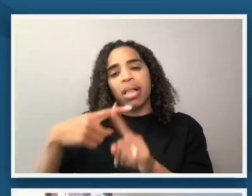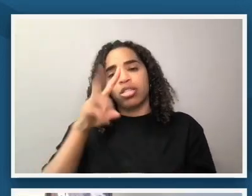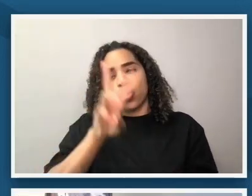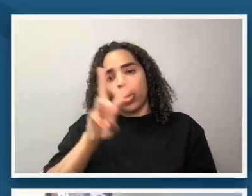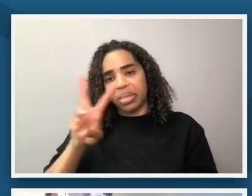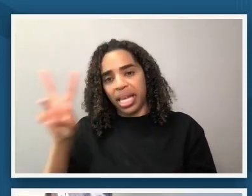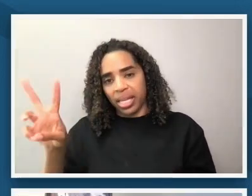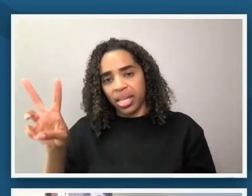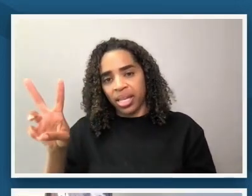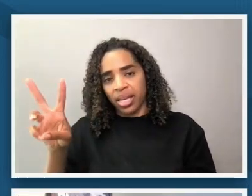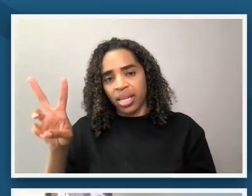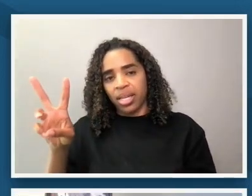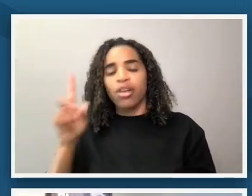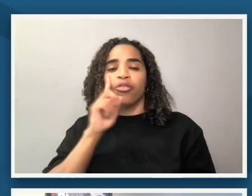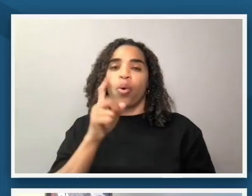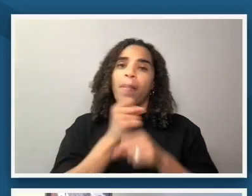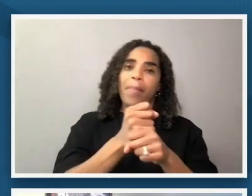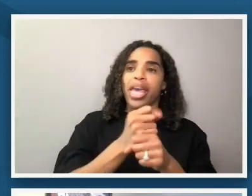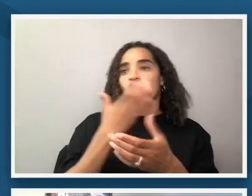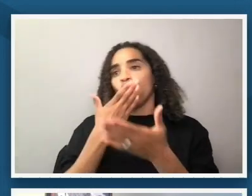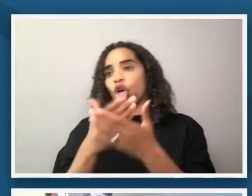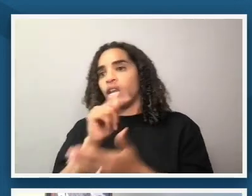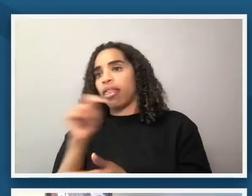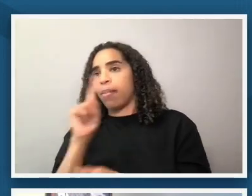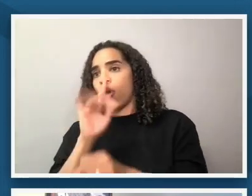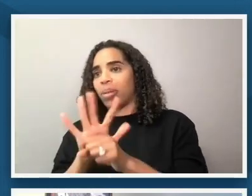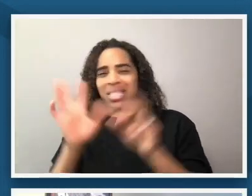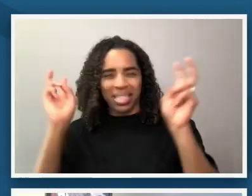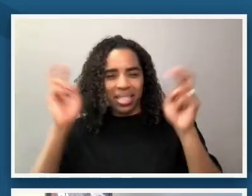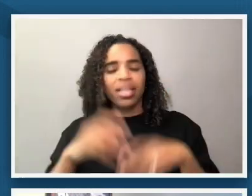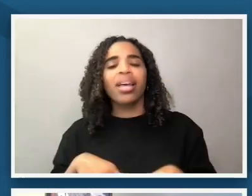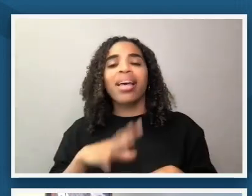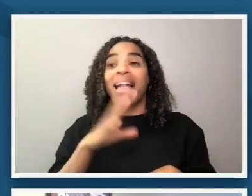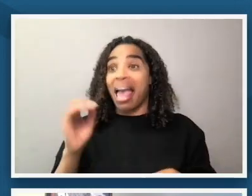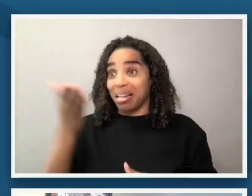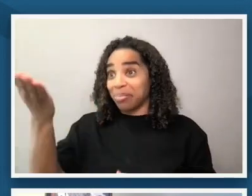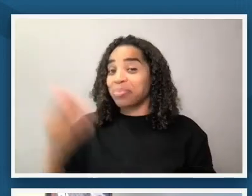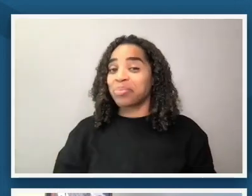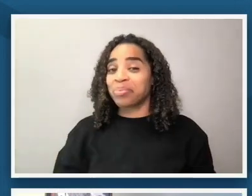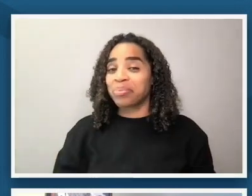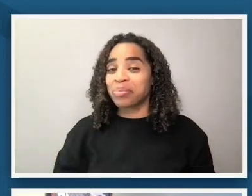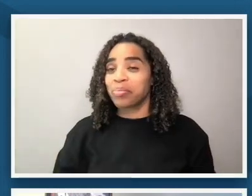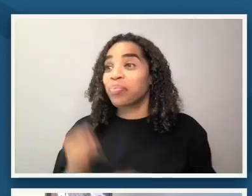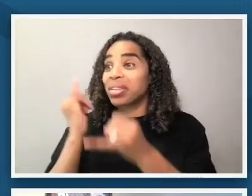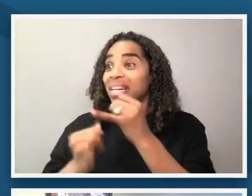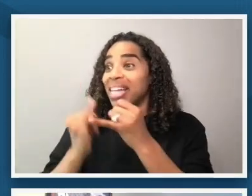make good the promises and kandra i'm going to turn it over to